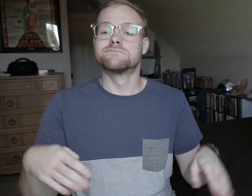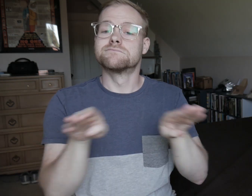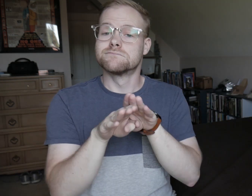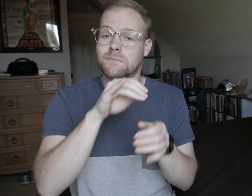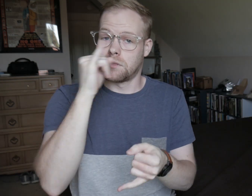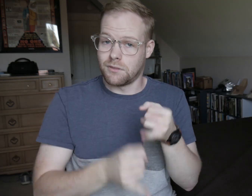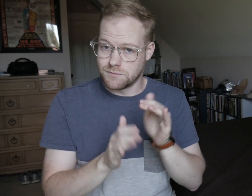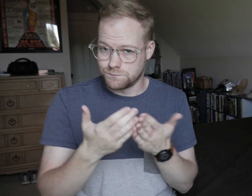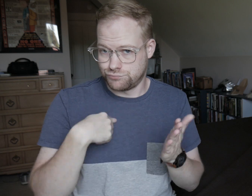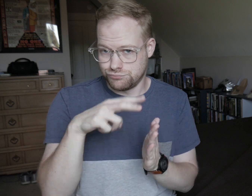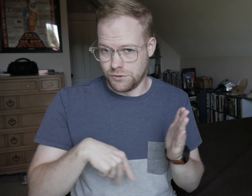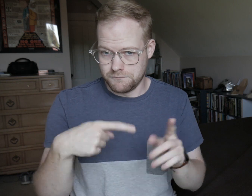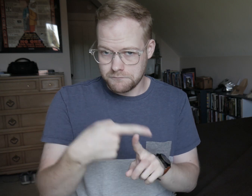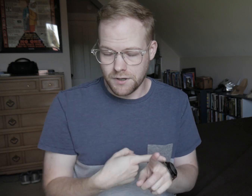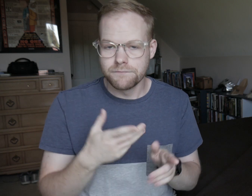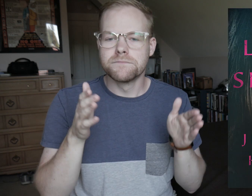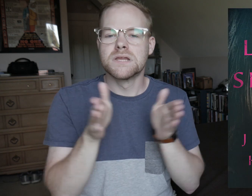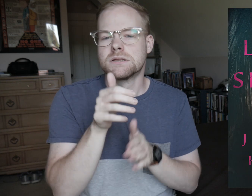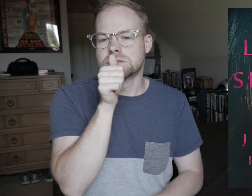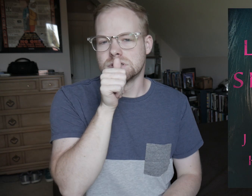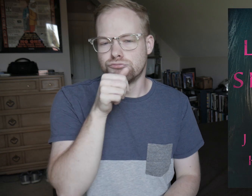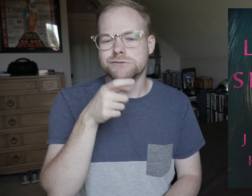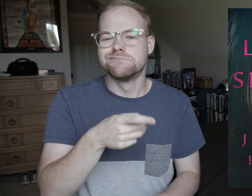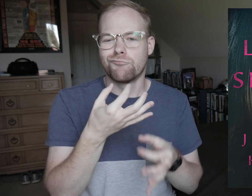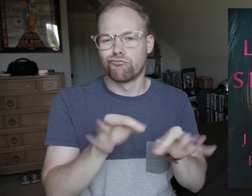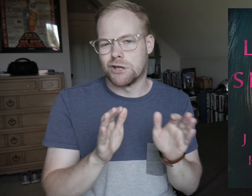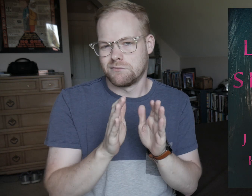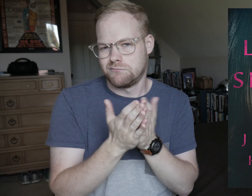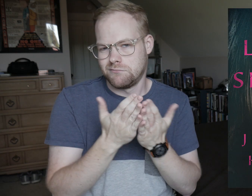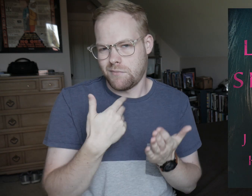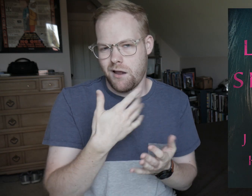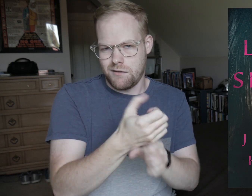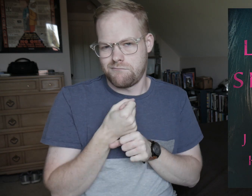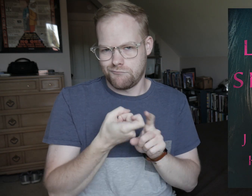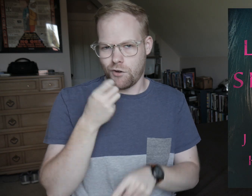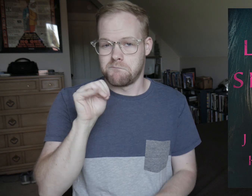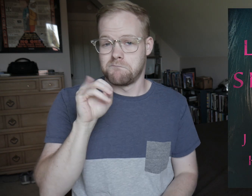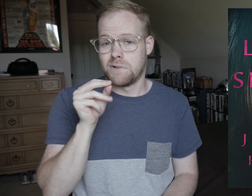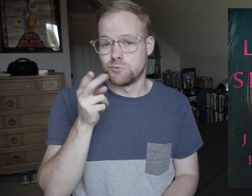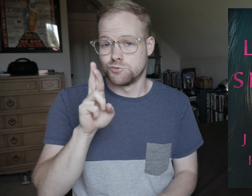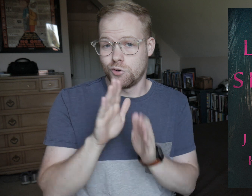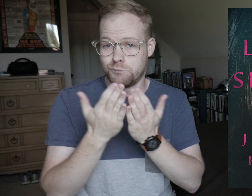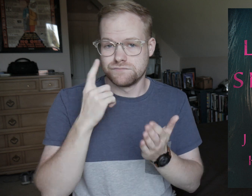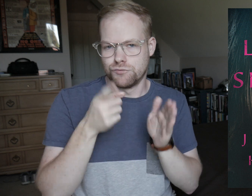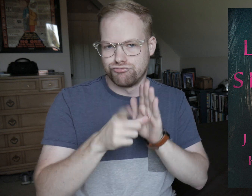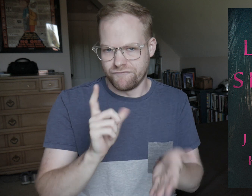Finally, the last book I read this month was Little Secrets which was a free copy I received from Minotaur Books for a review.